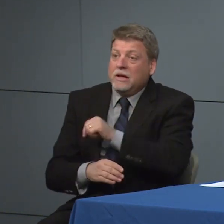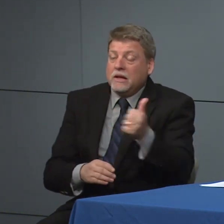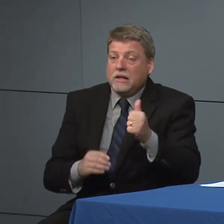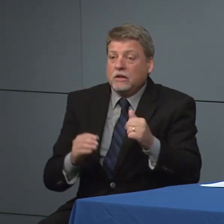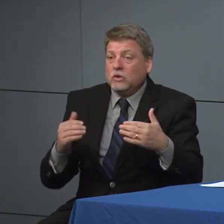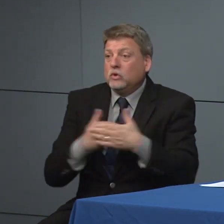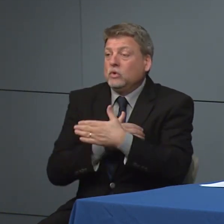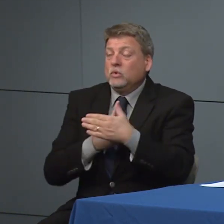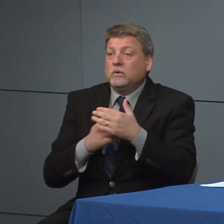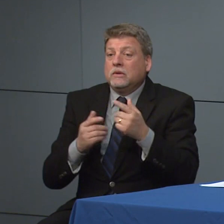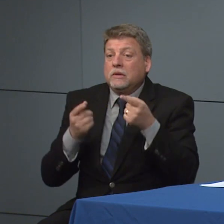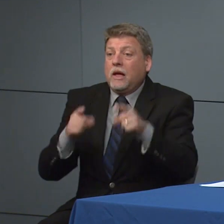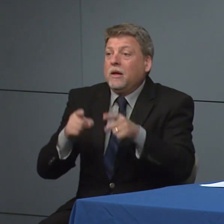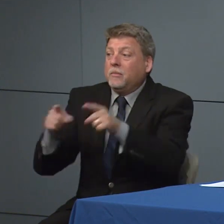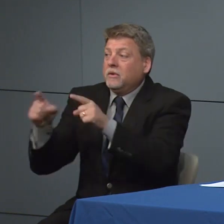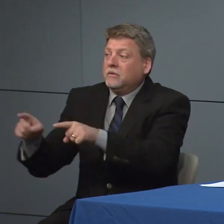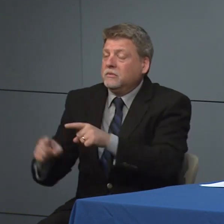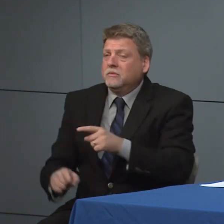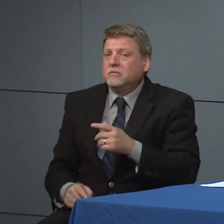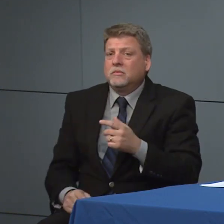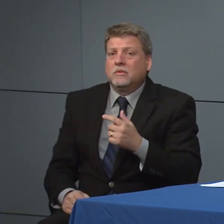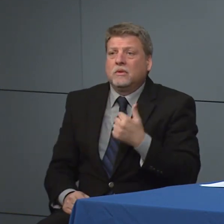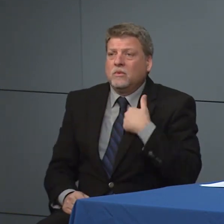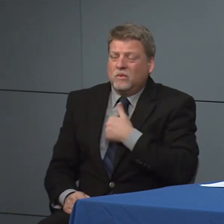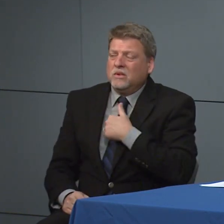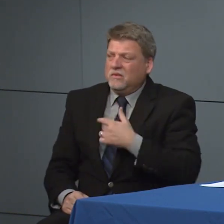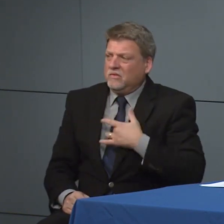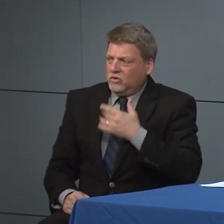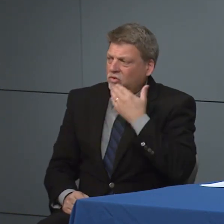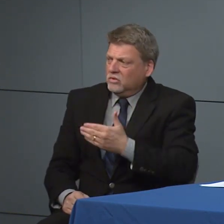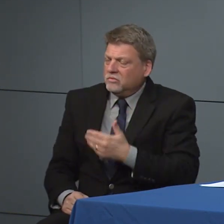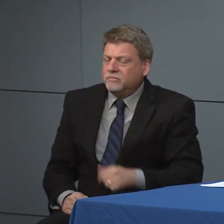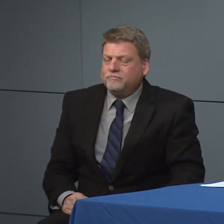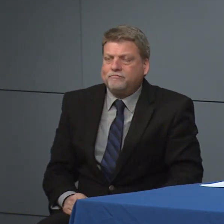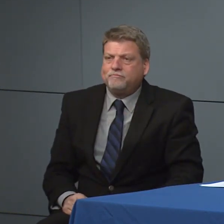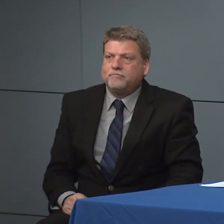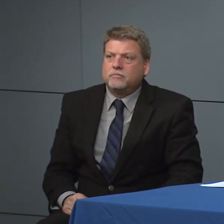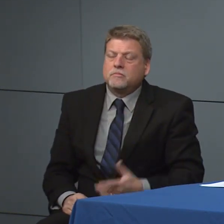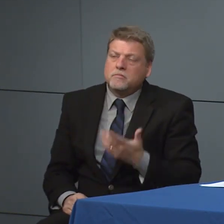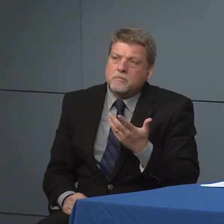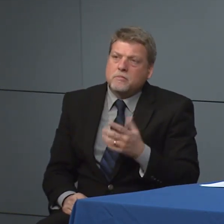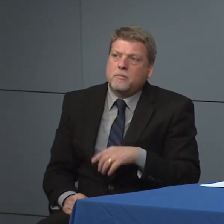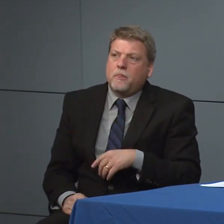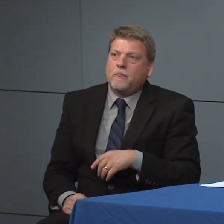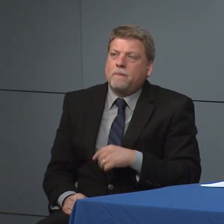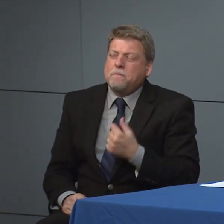and incredibly good shape. I think in terms of our planning and preparedness so I think that we as a state are